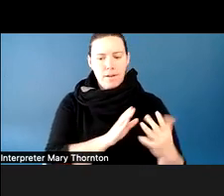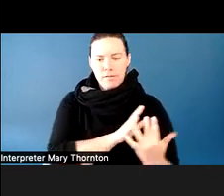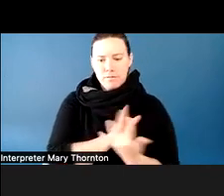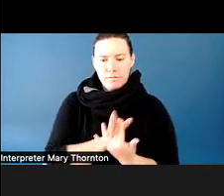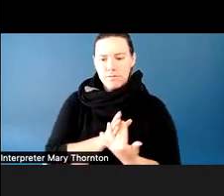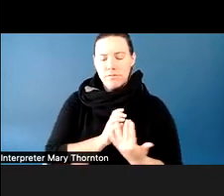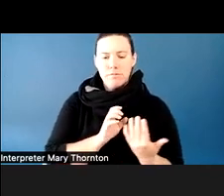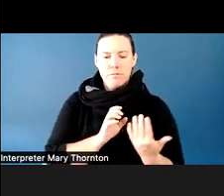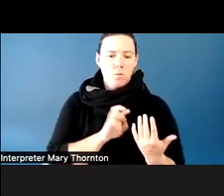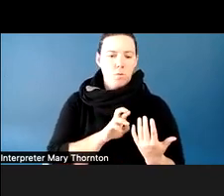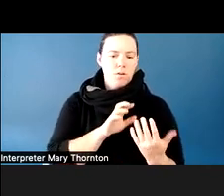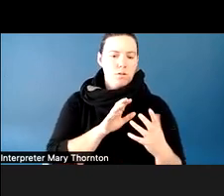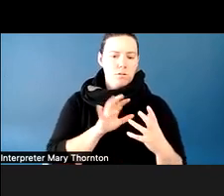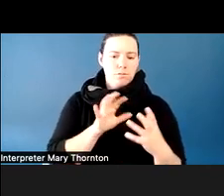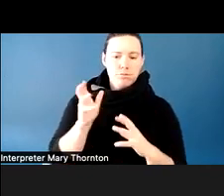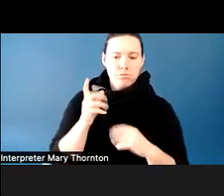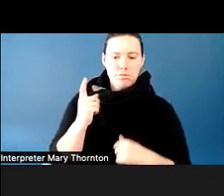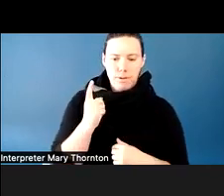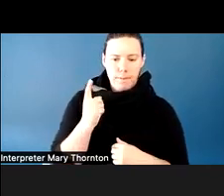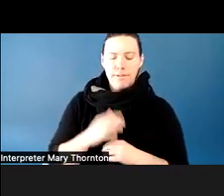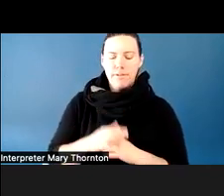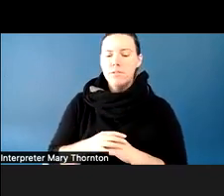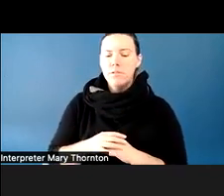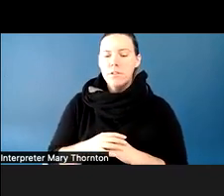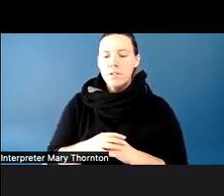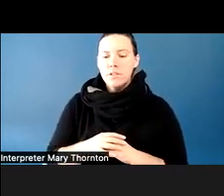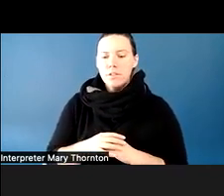Because if it's something that you notice, likely your students are noticing it too.